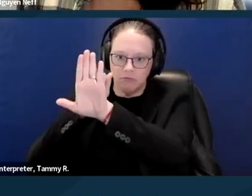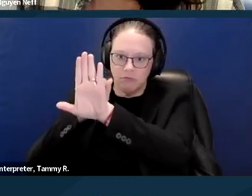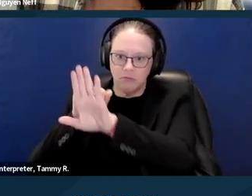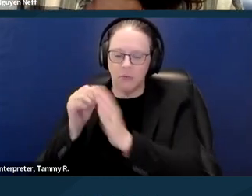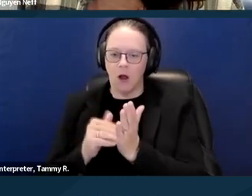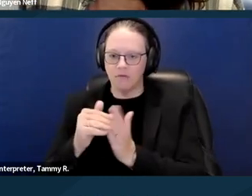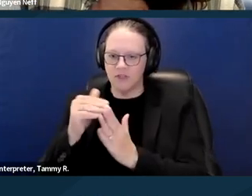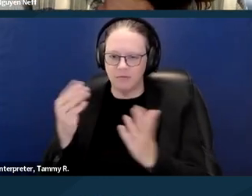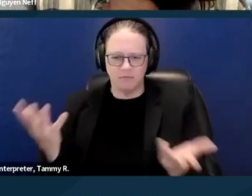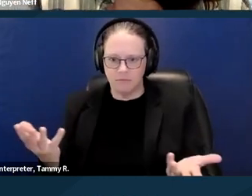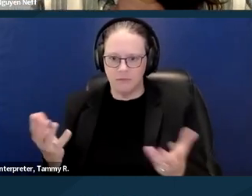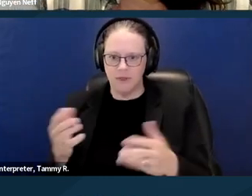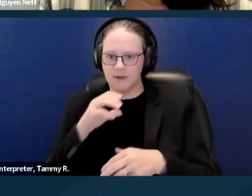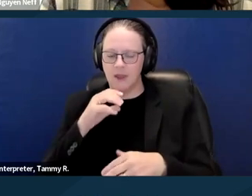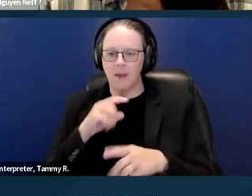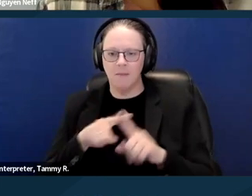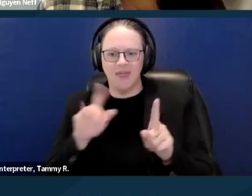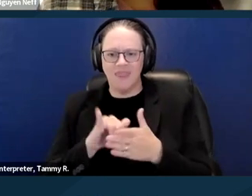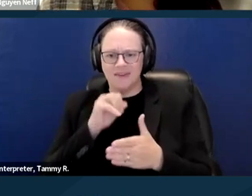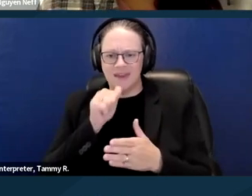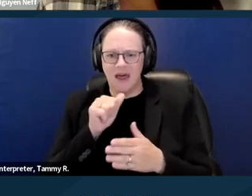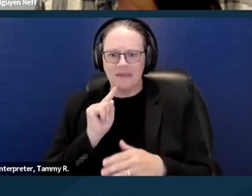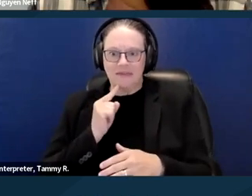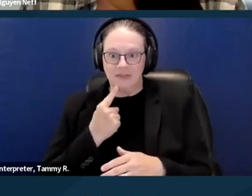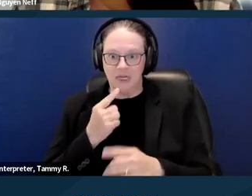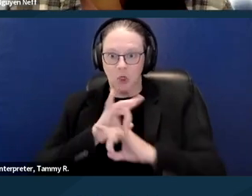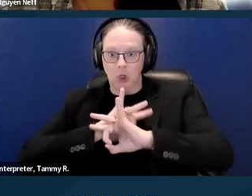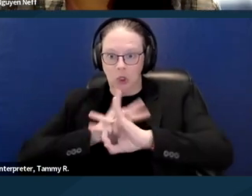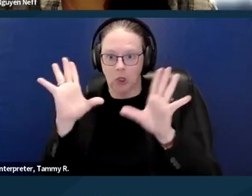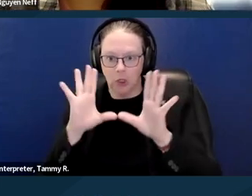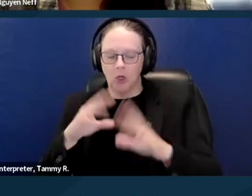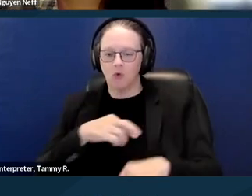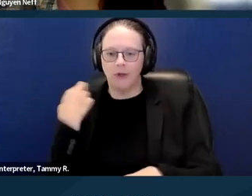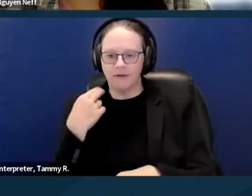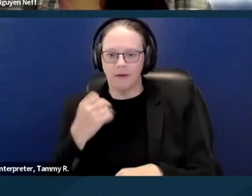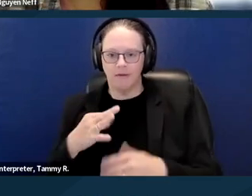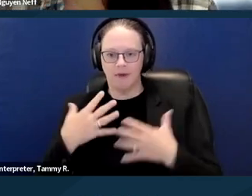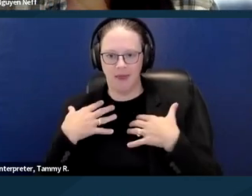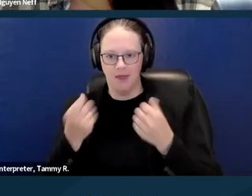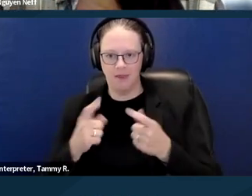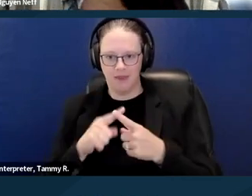but they're not, that's not a severe risk of a health and safety issue, right?